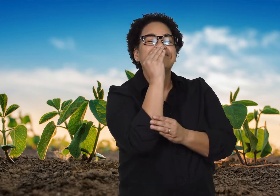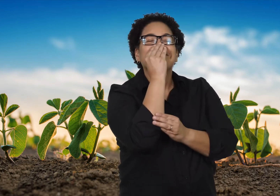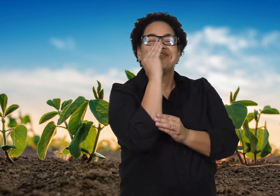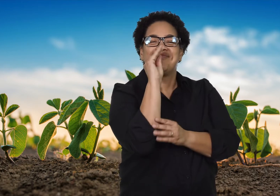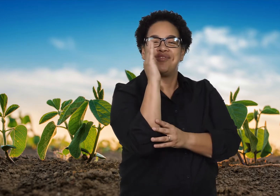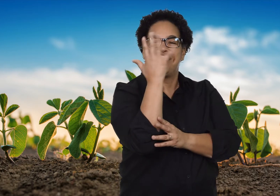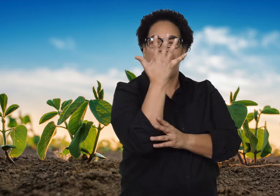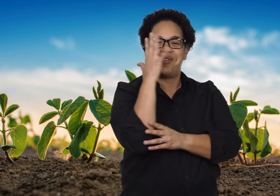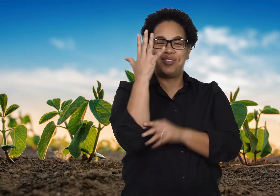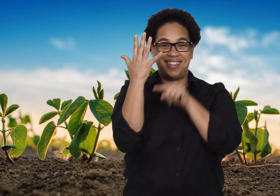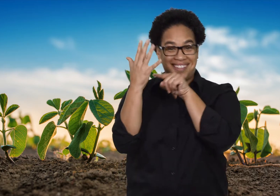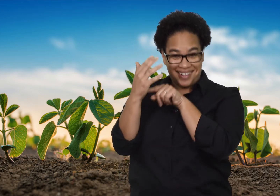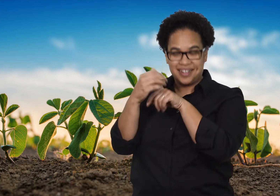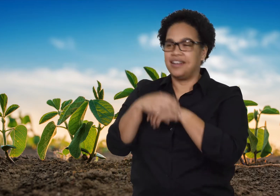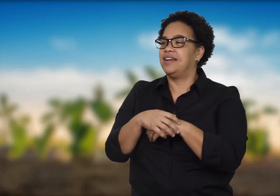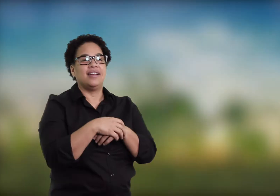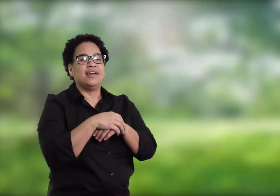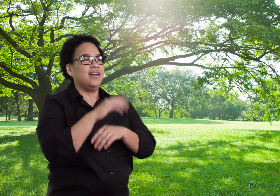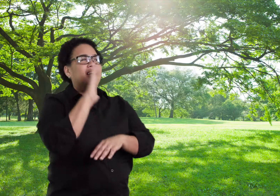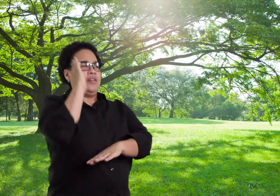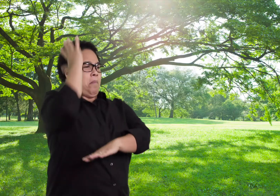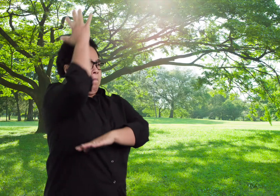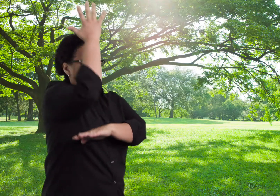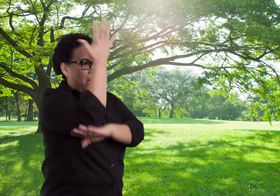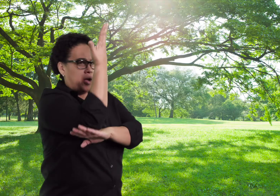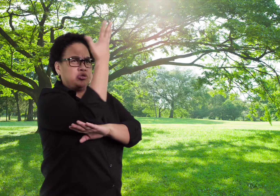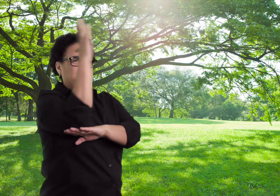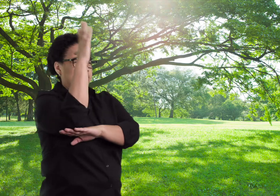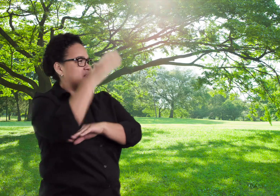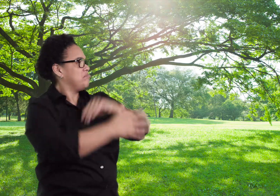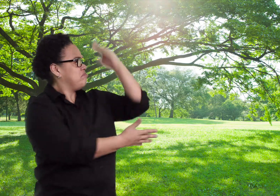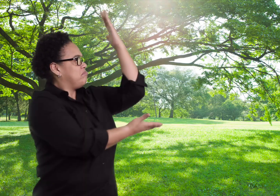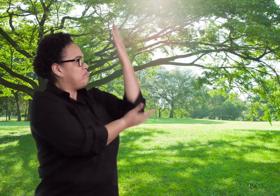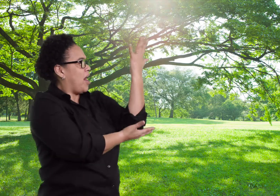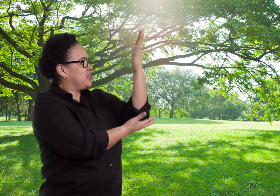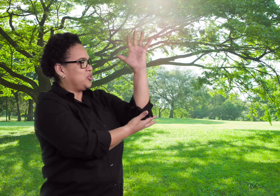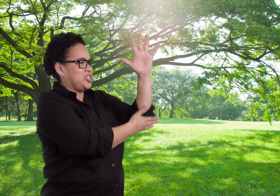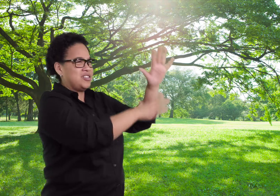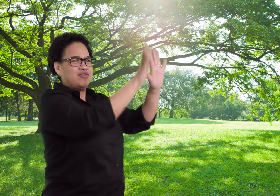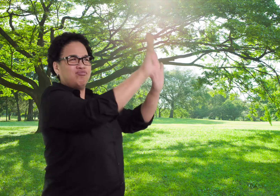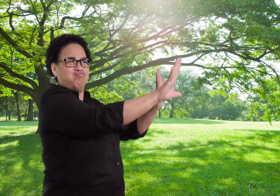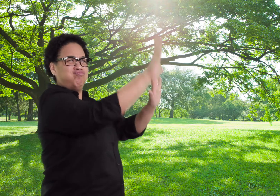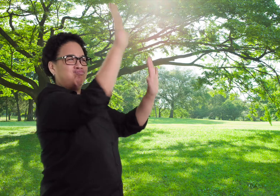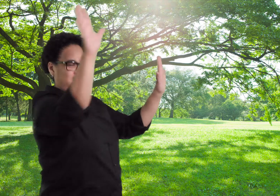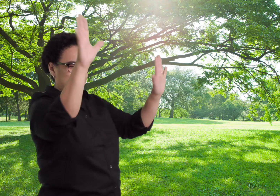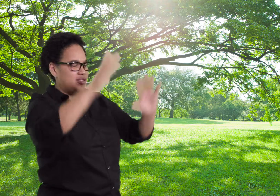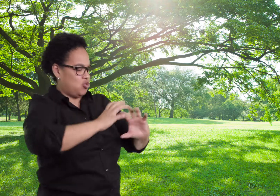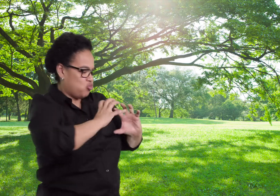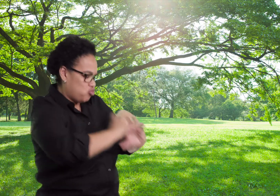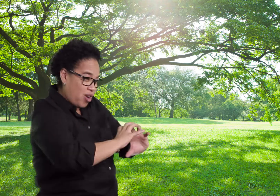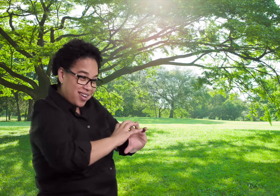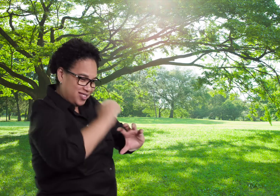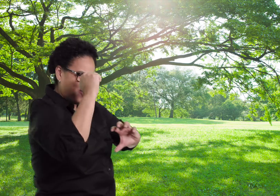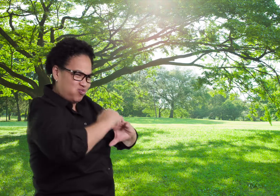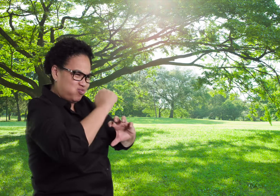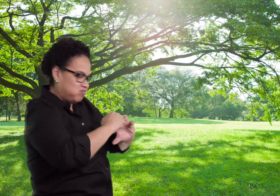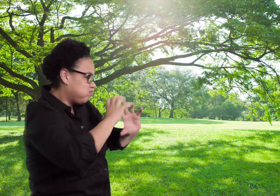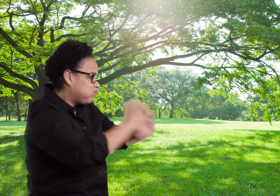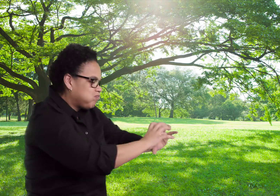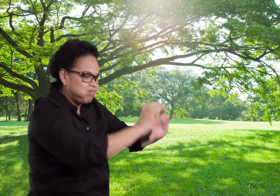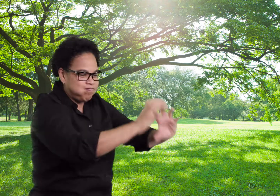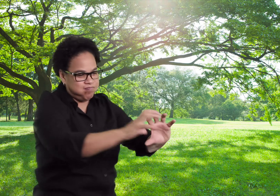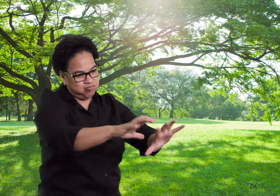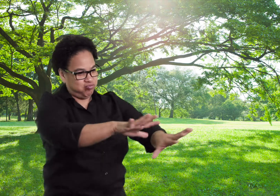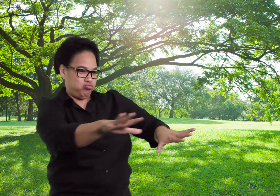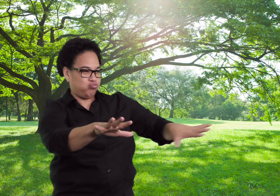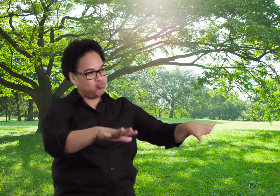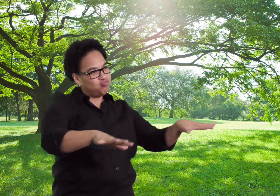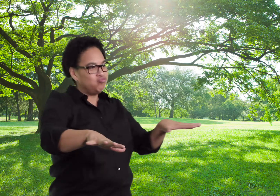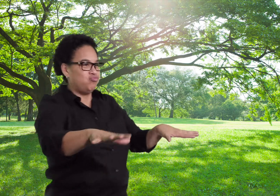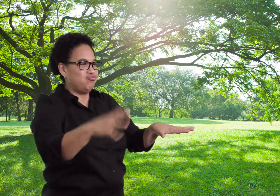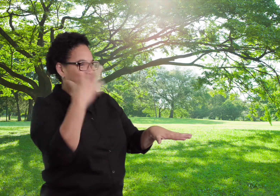trees, and rocks, but no sand or waterfalls.